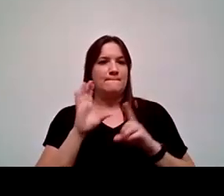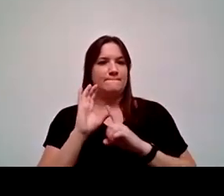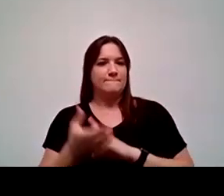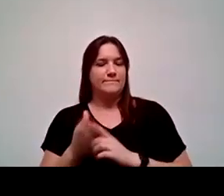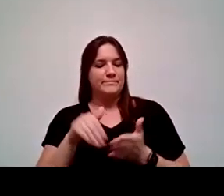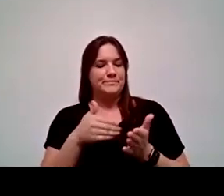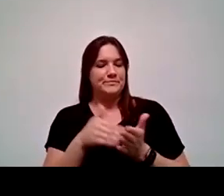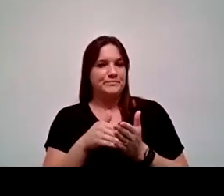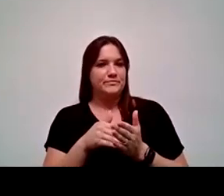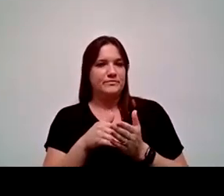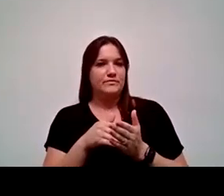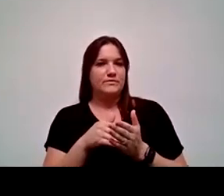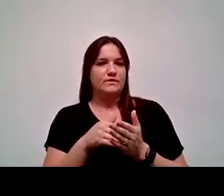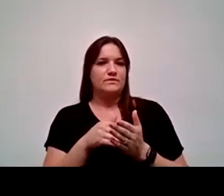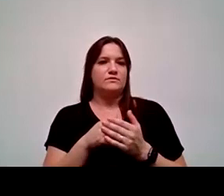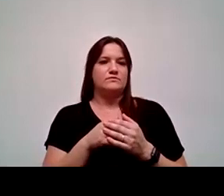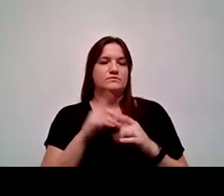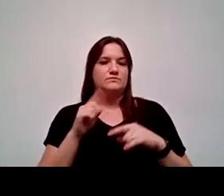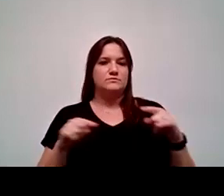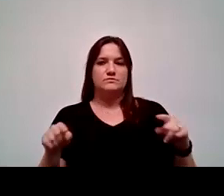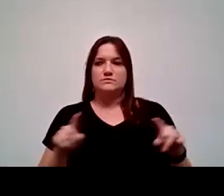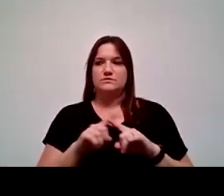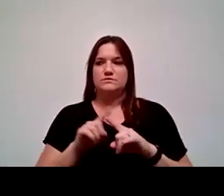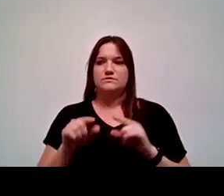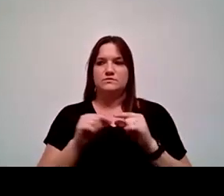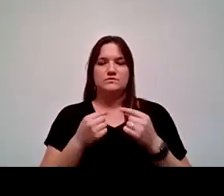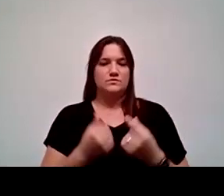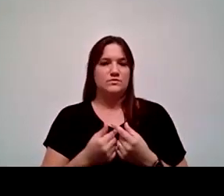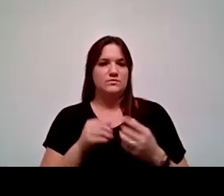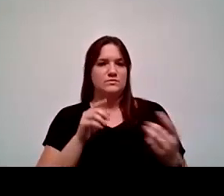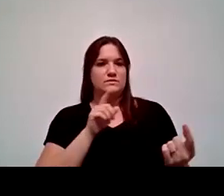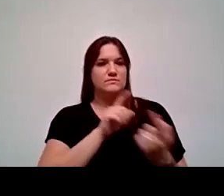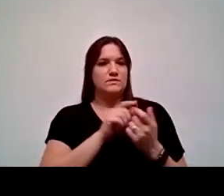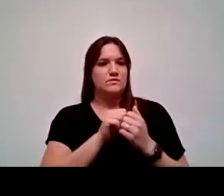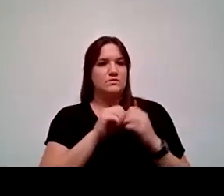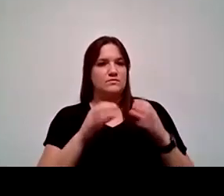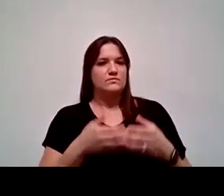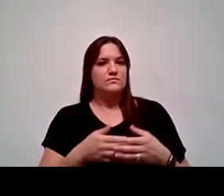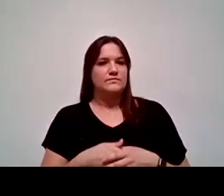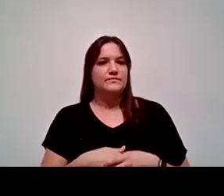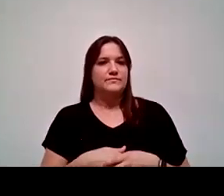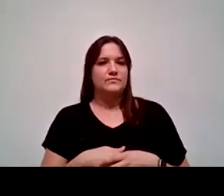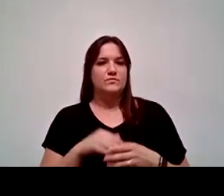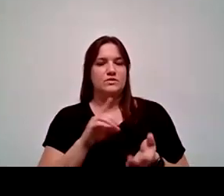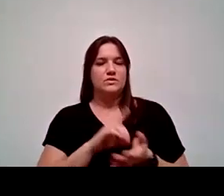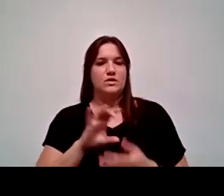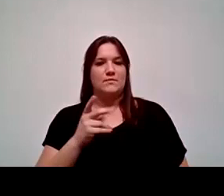where our various affinity groups can meet directly with students and help provide that mentorship. That Dr. Pimentel talked about.